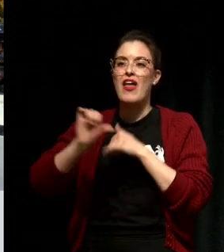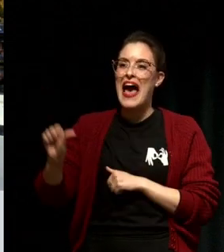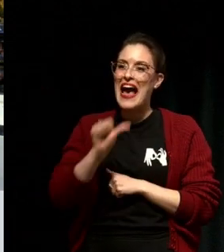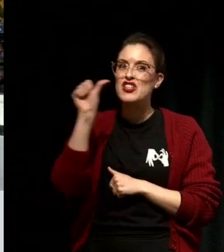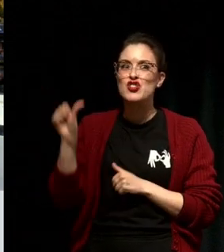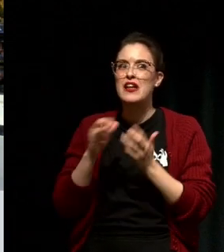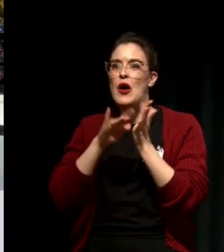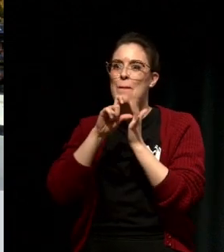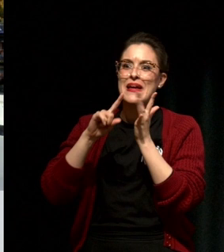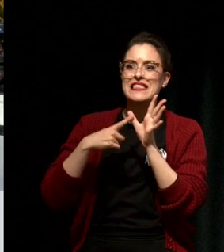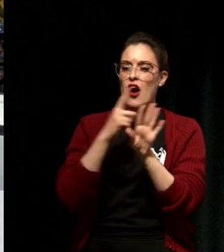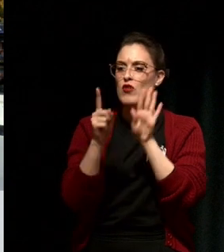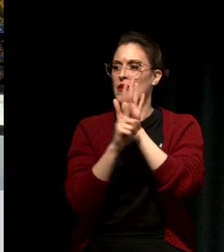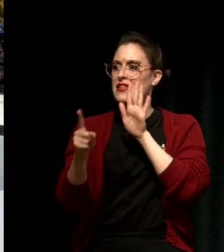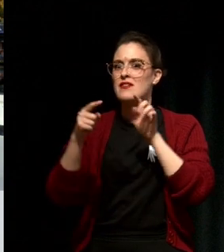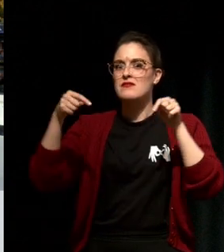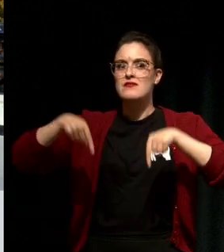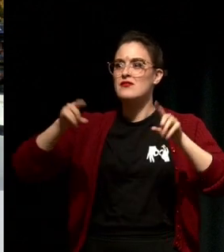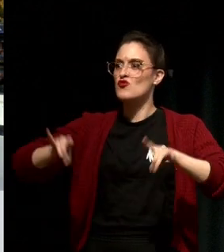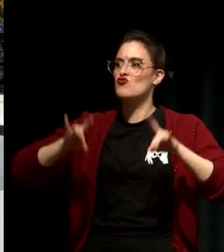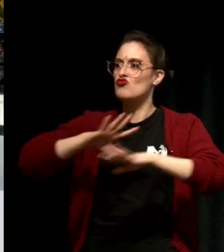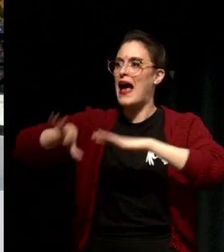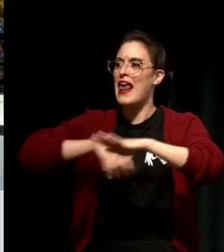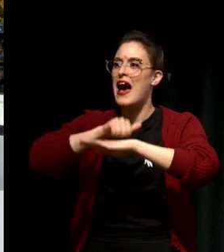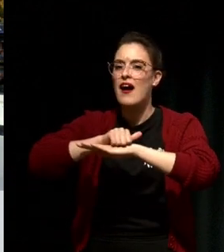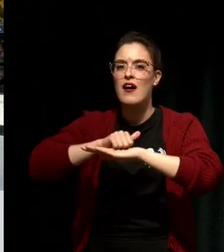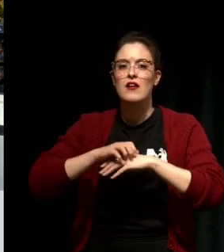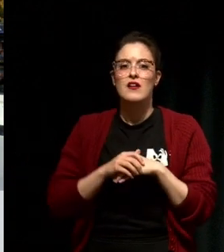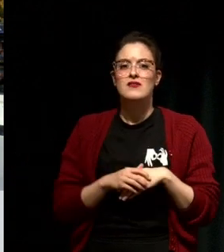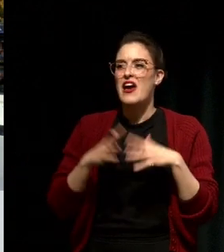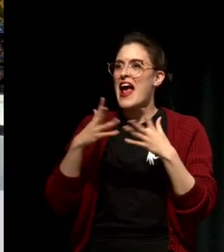Are there any media people from South Asian backgrounds on screens or in newspapers, and